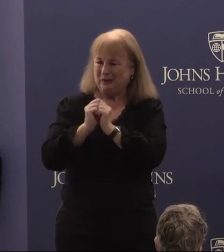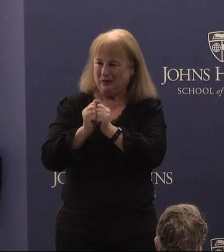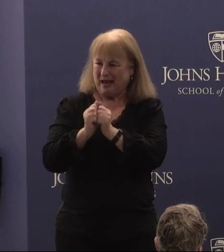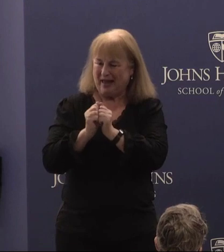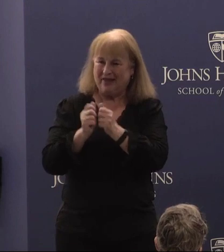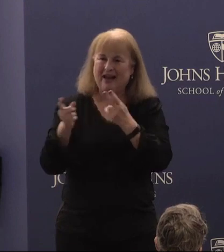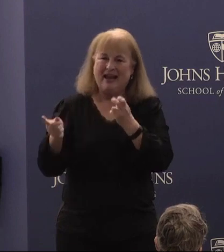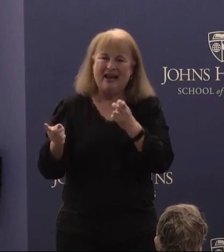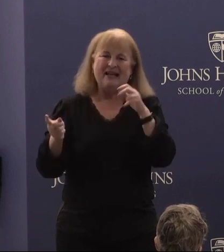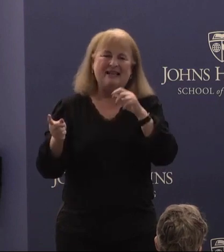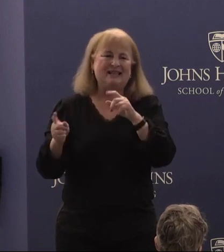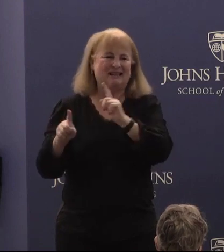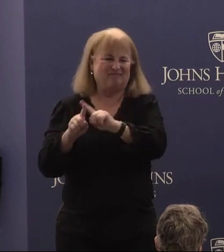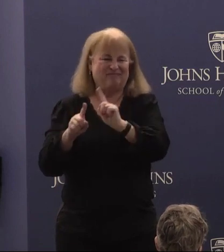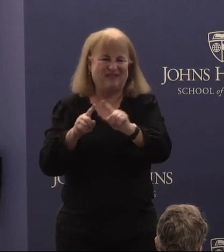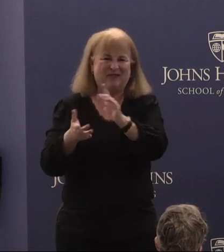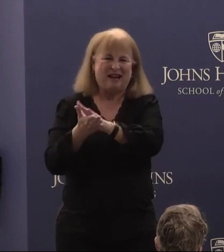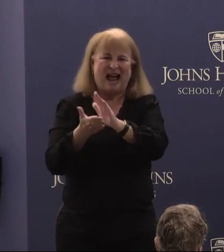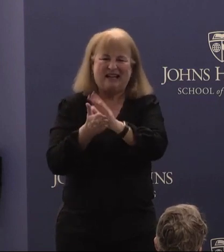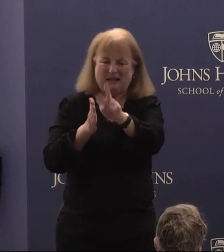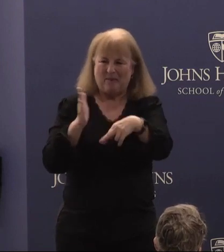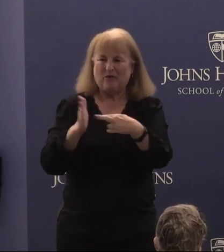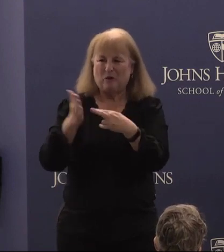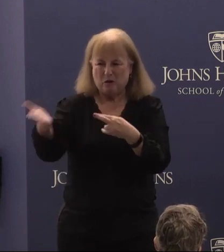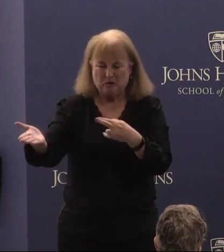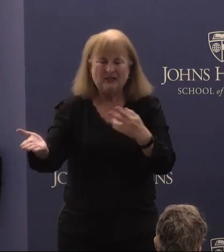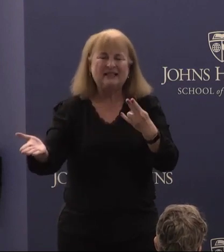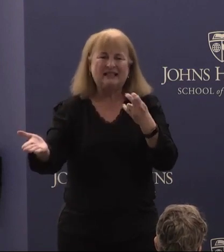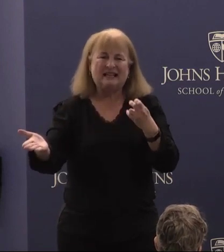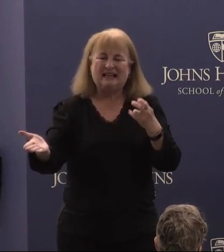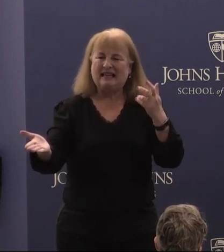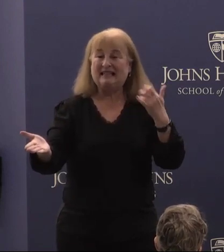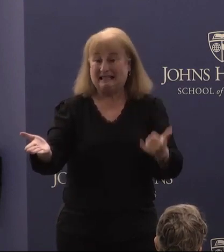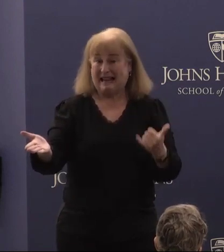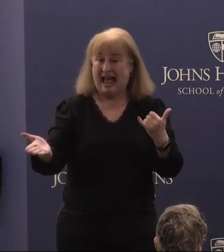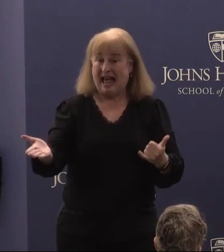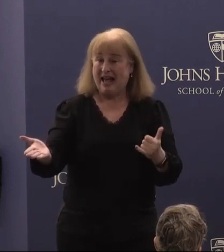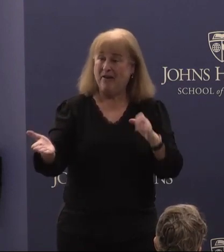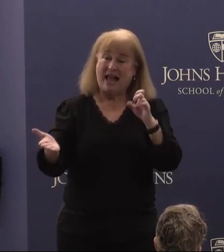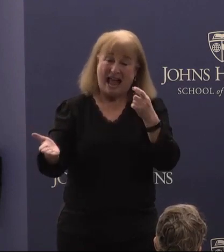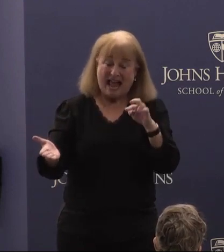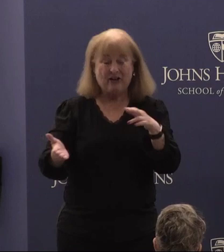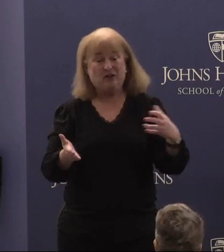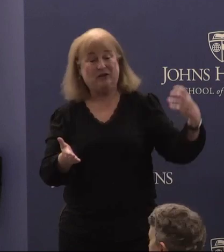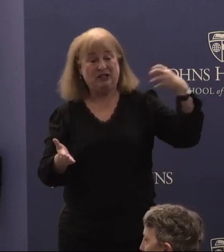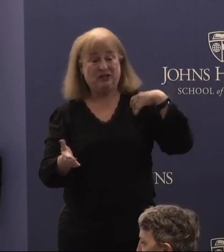he's had a number of different academic roles. Uh, he is now editor in chief at Science Journals. I